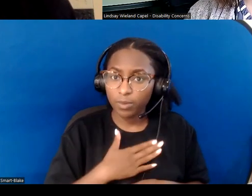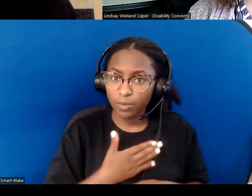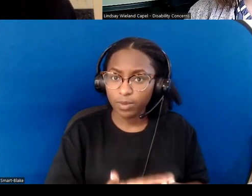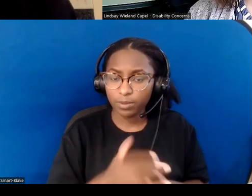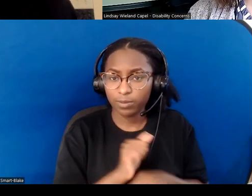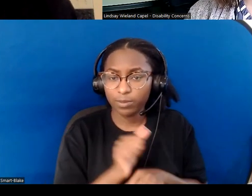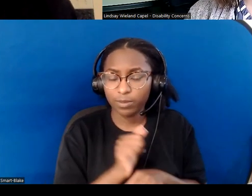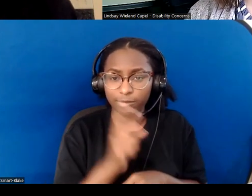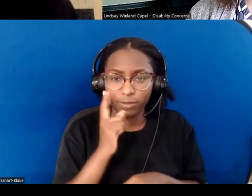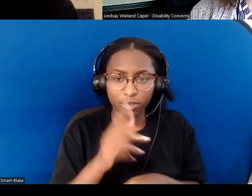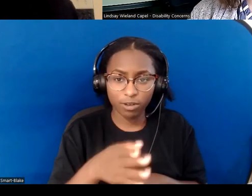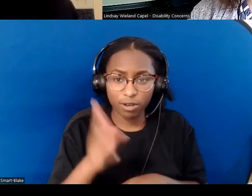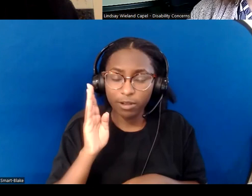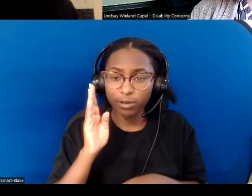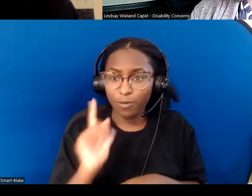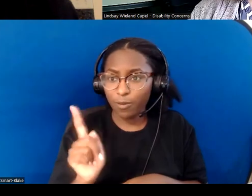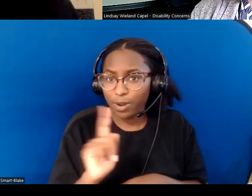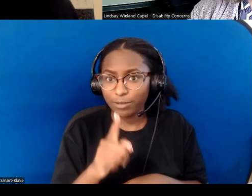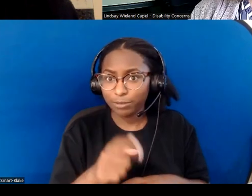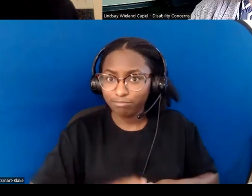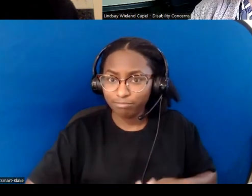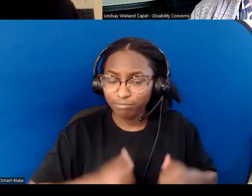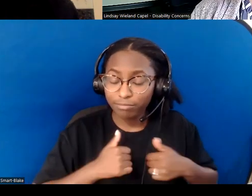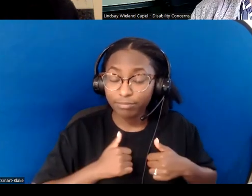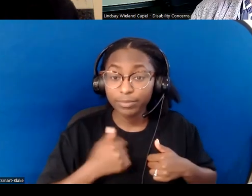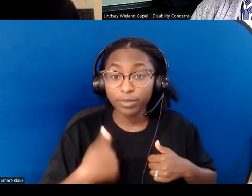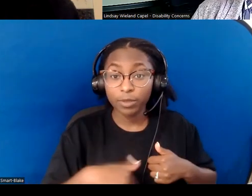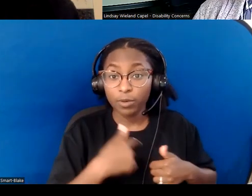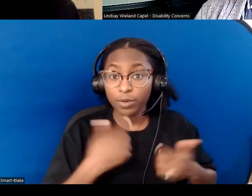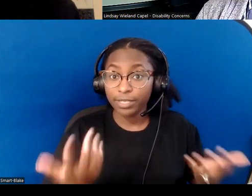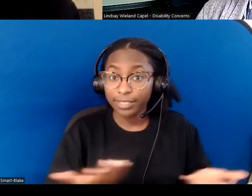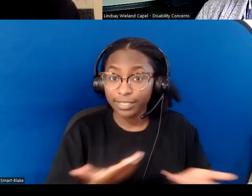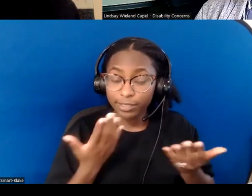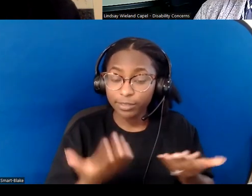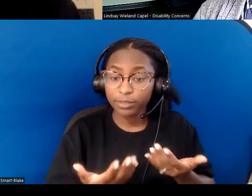We are here to support you, to encourage you, just as you are doing for us.